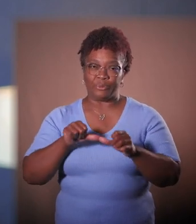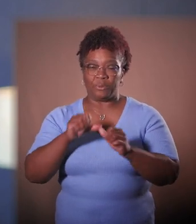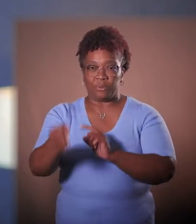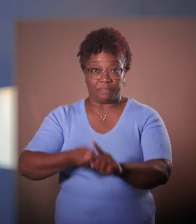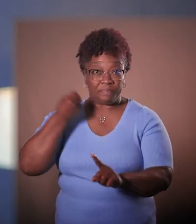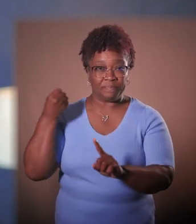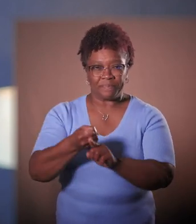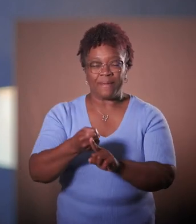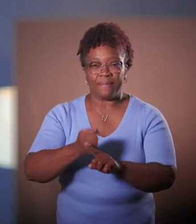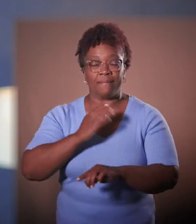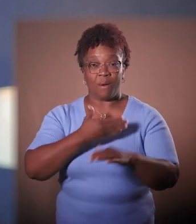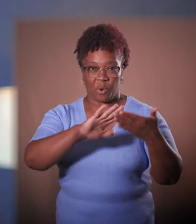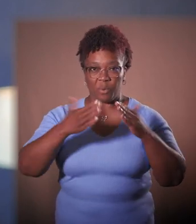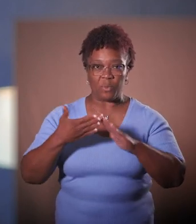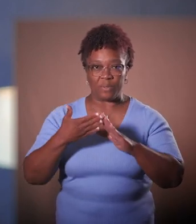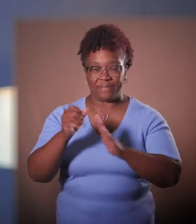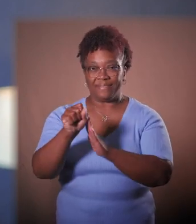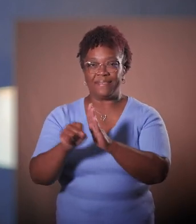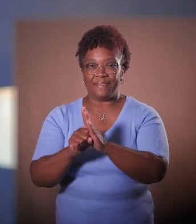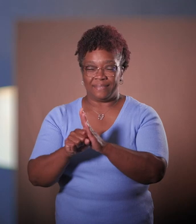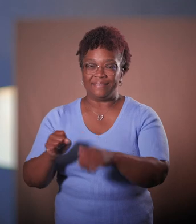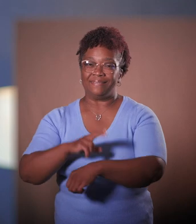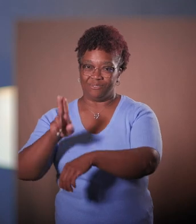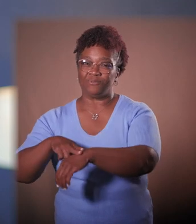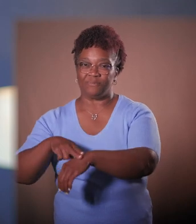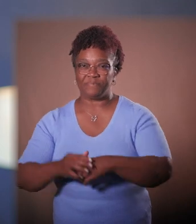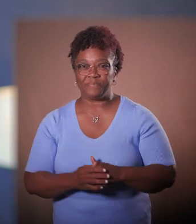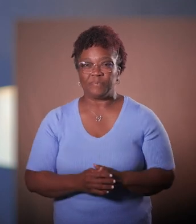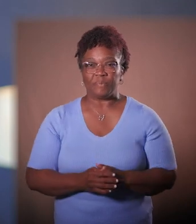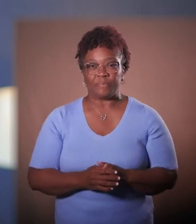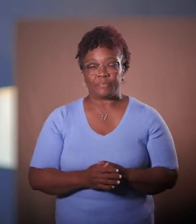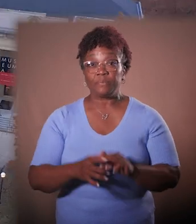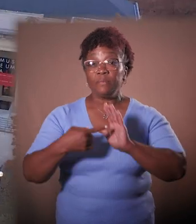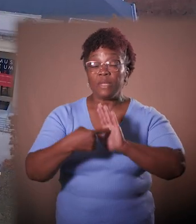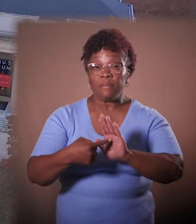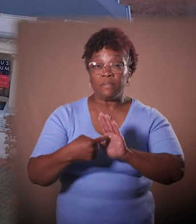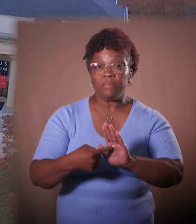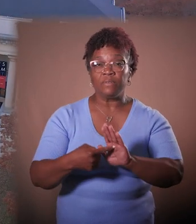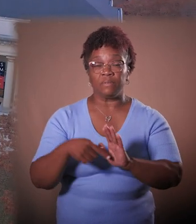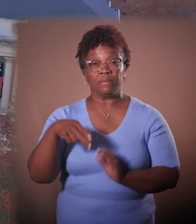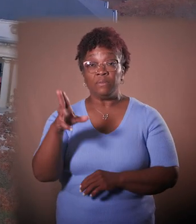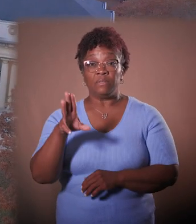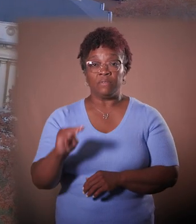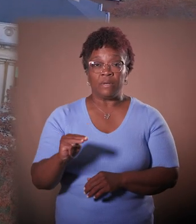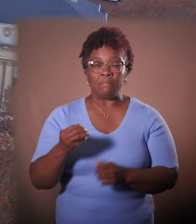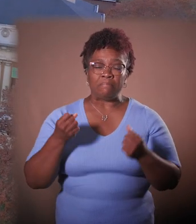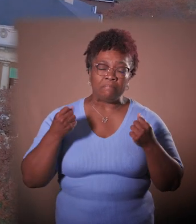a profound impact on our community, our state and our nation. To give just a couple of examples,